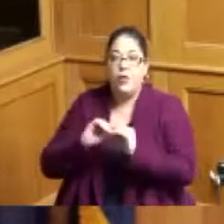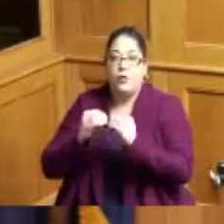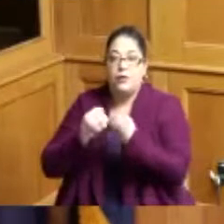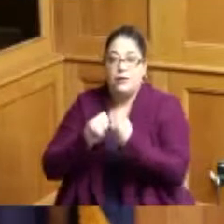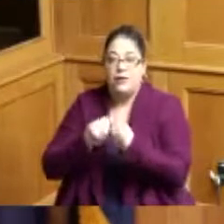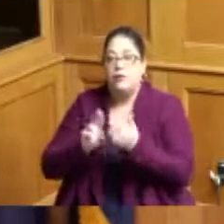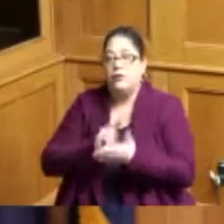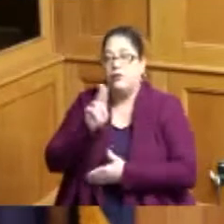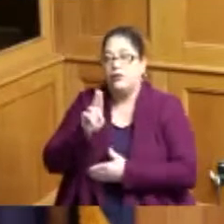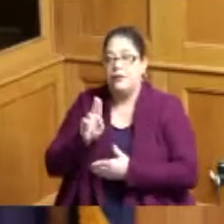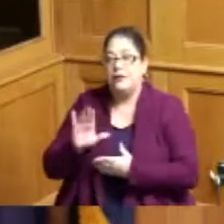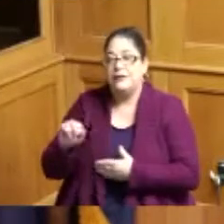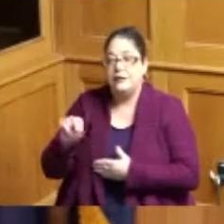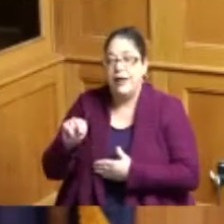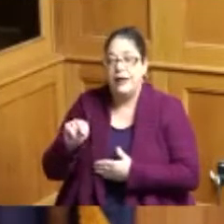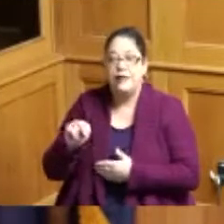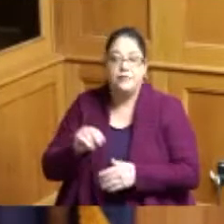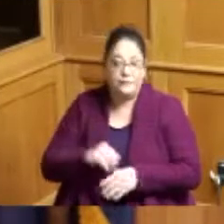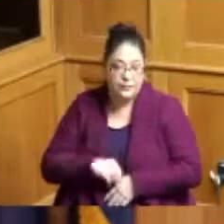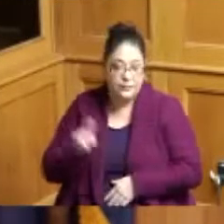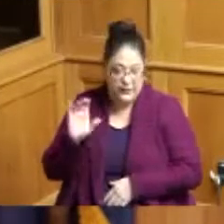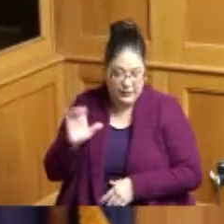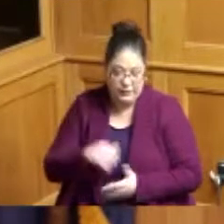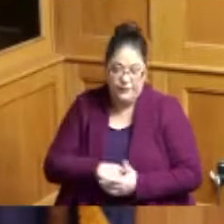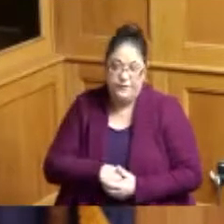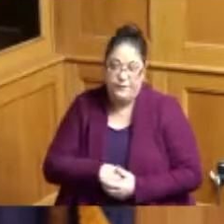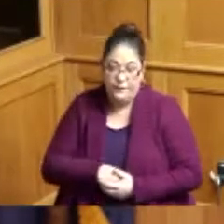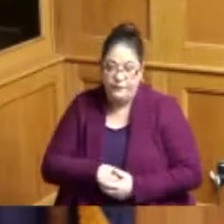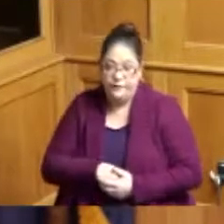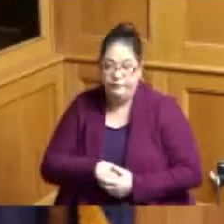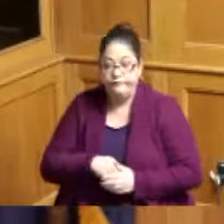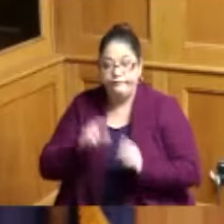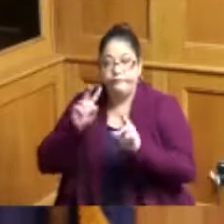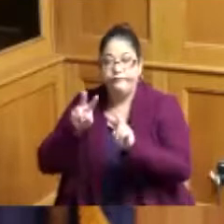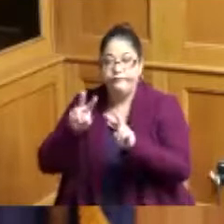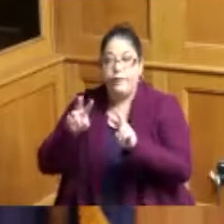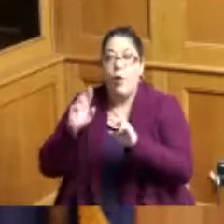of Cincinnati I'm looking forward to that and hopefully I can pass something along that will